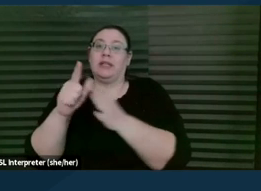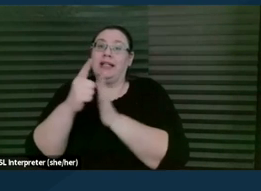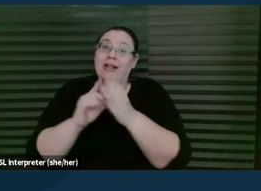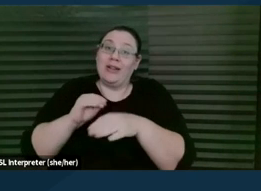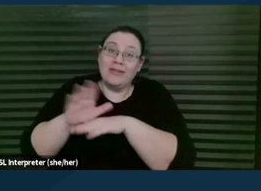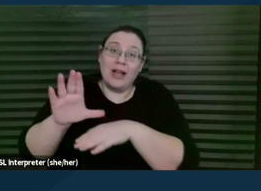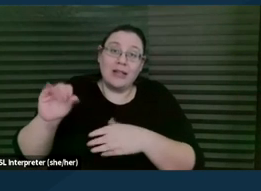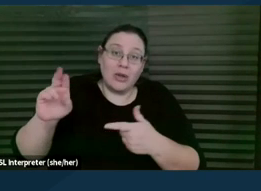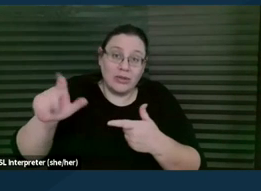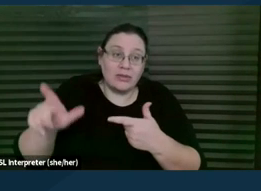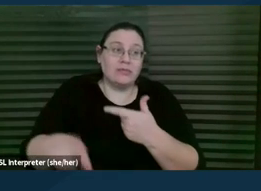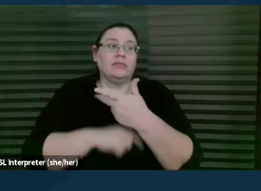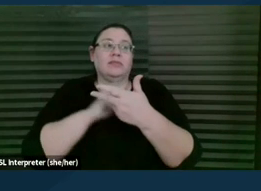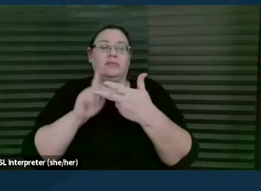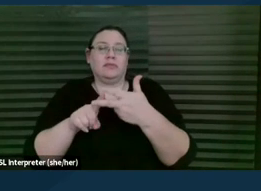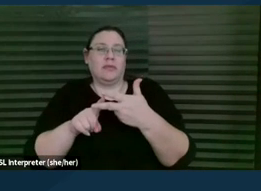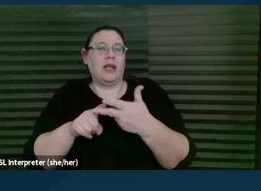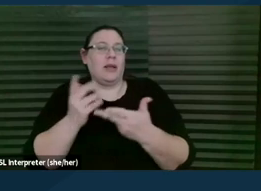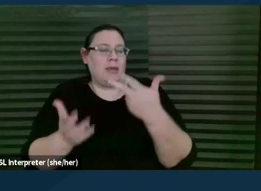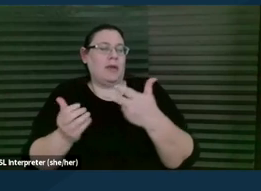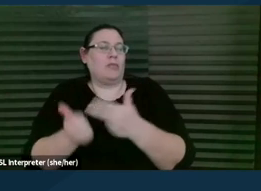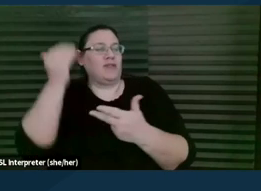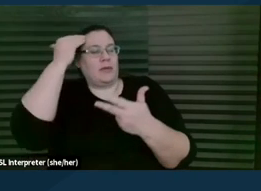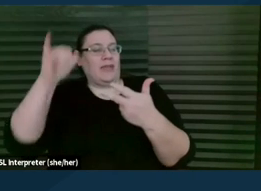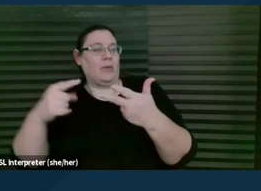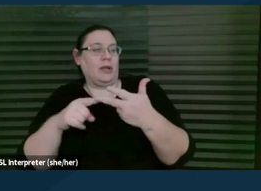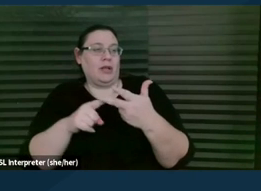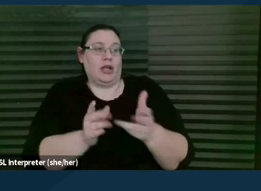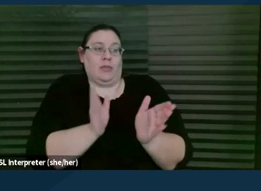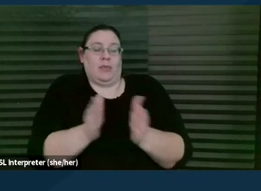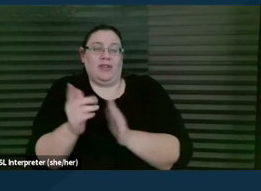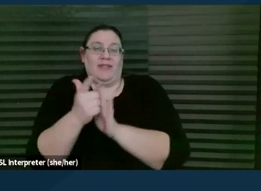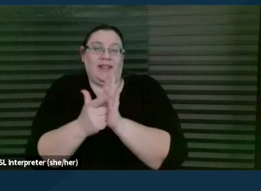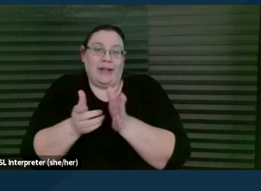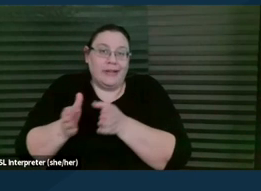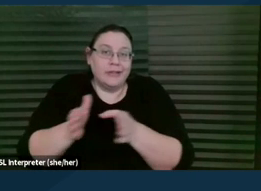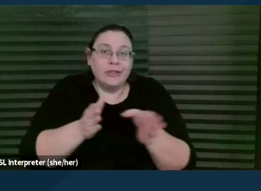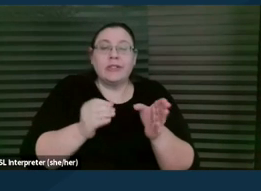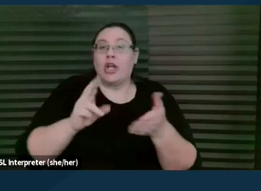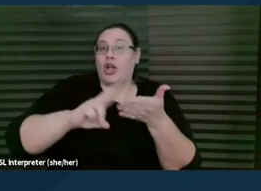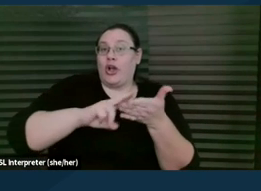And then folks might be more, most familiar with this one, preparation of legal instruments and contracts by which legal rights are secured.